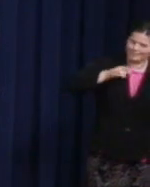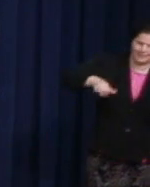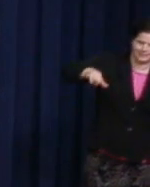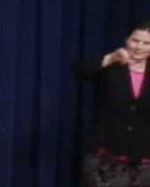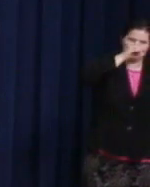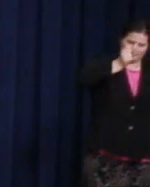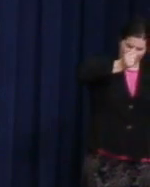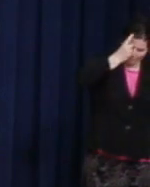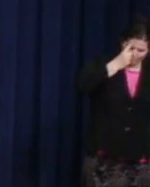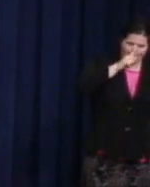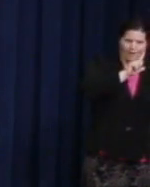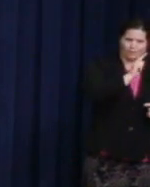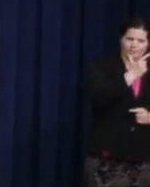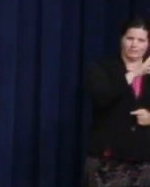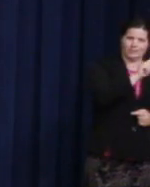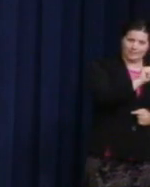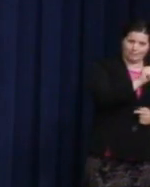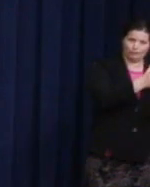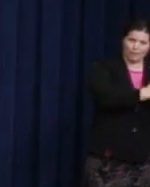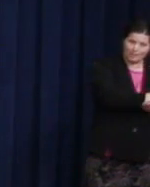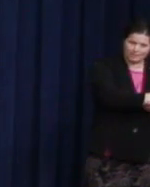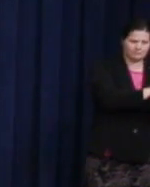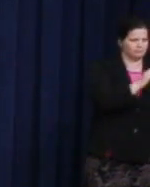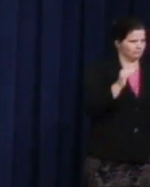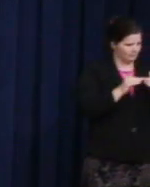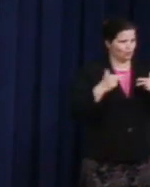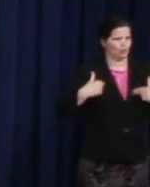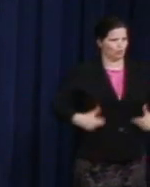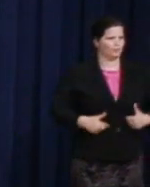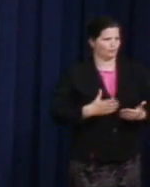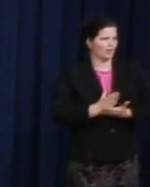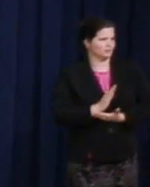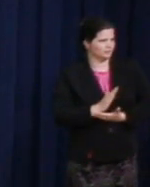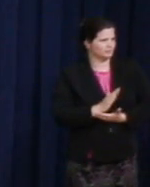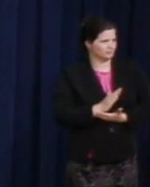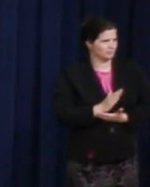and human rights are LGBT rights. Change is about passing the first